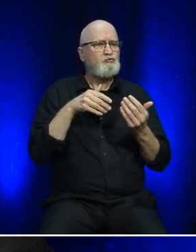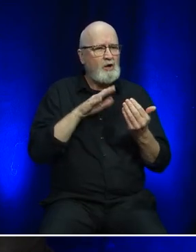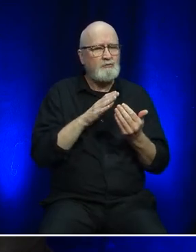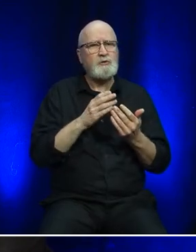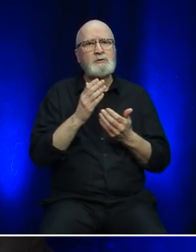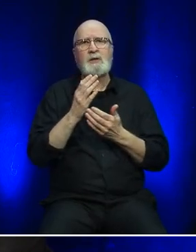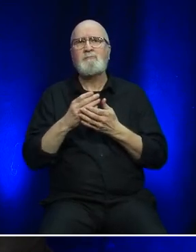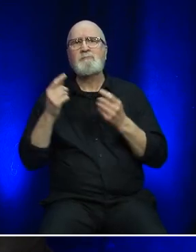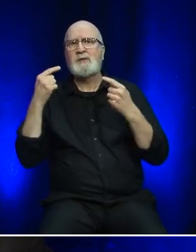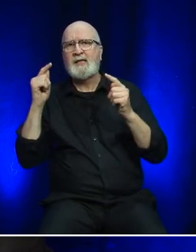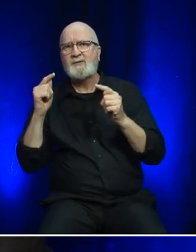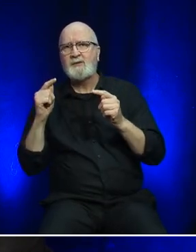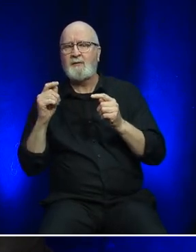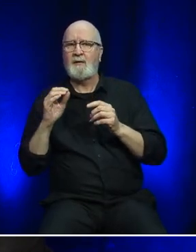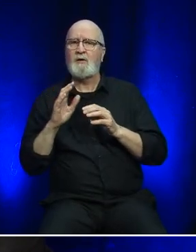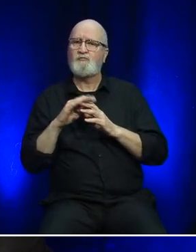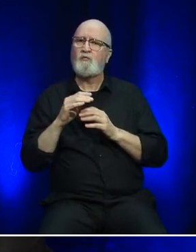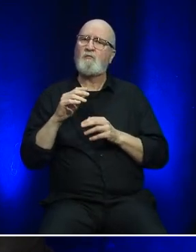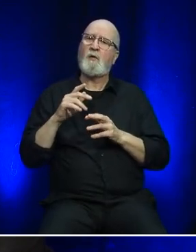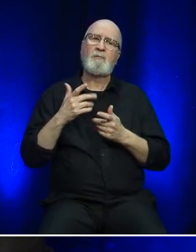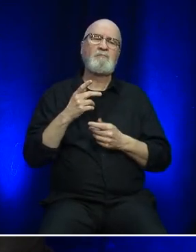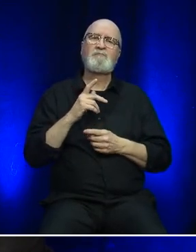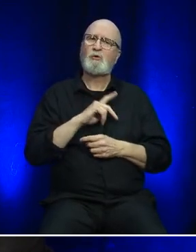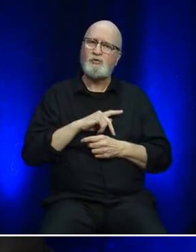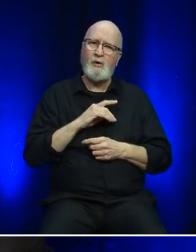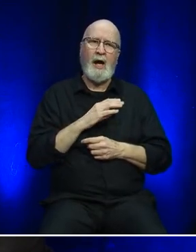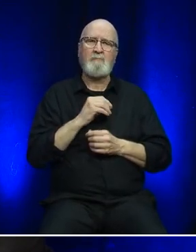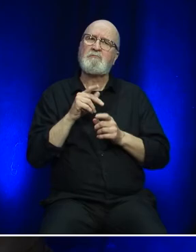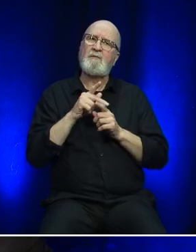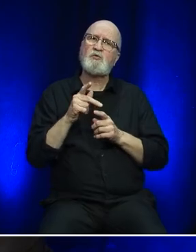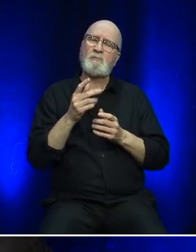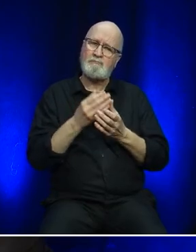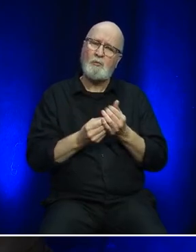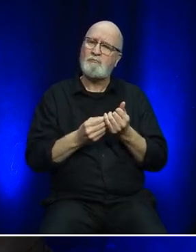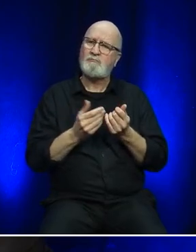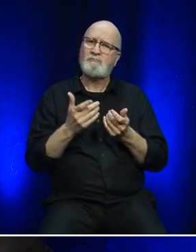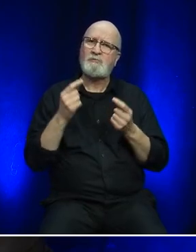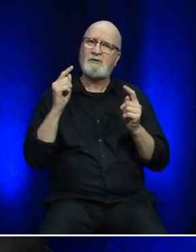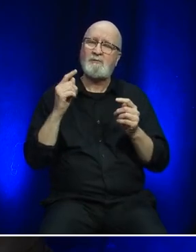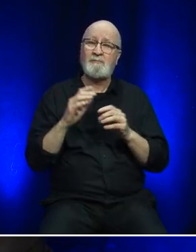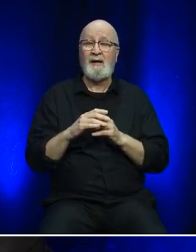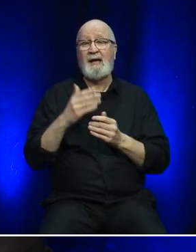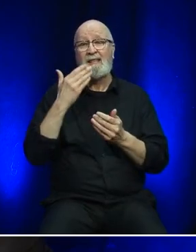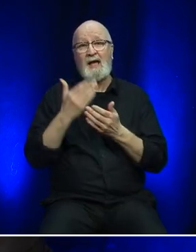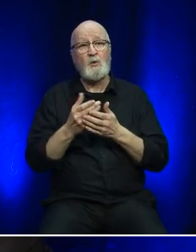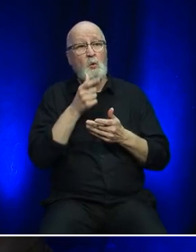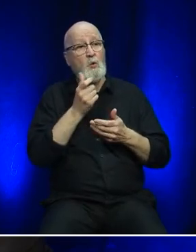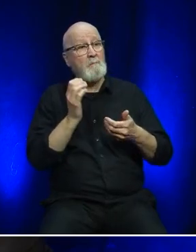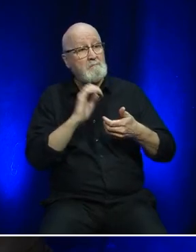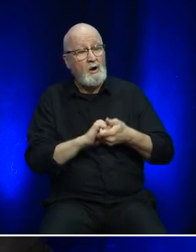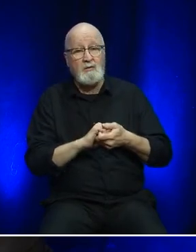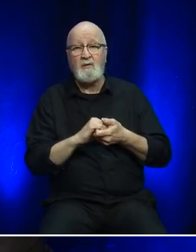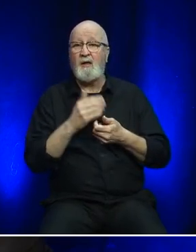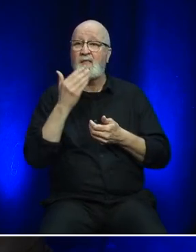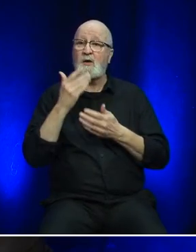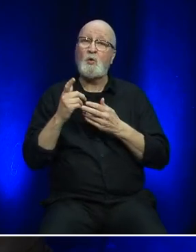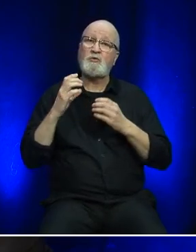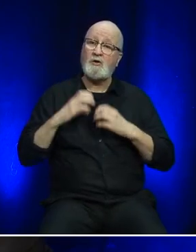both personal and professional. Thank you to our employees, partners, and customers for their continued support